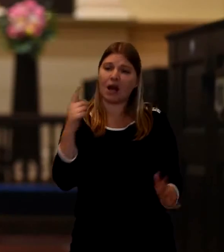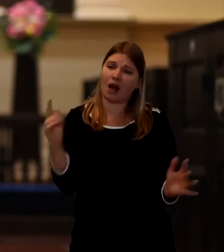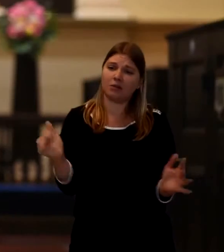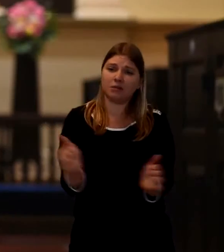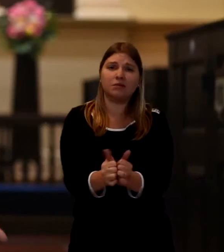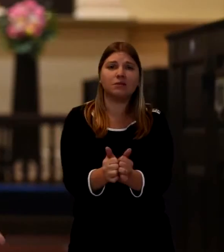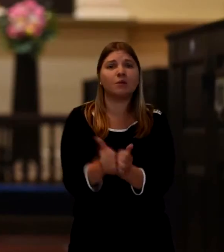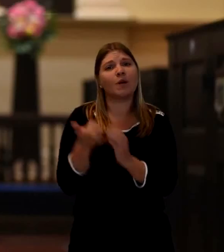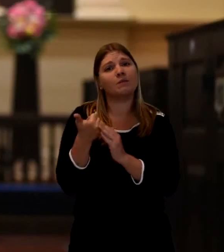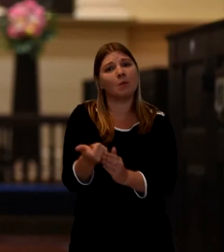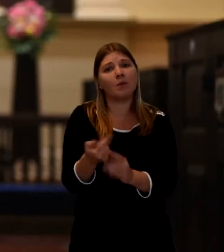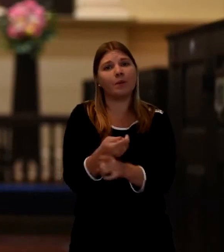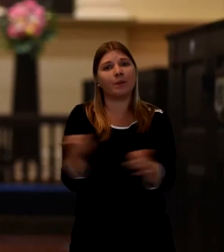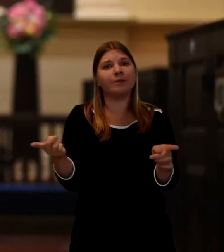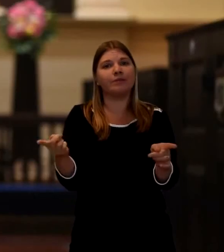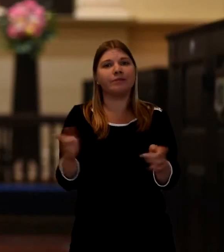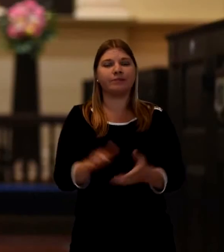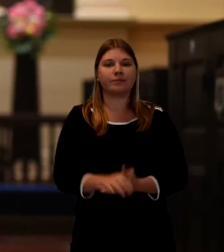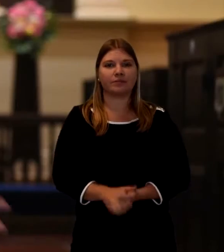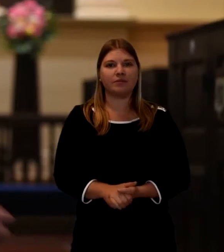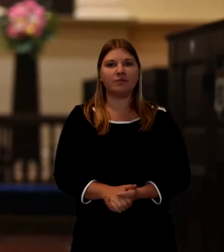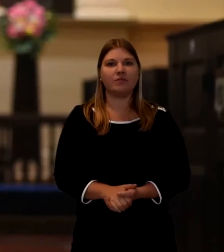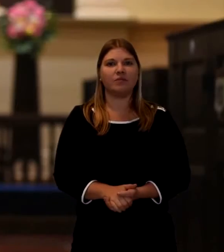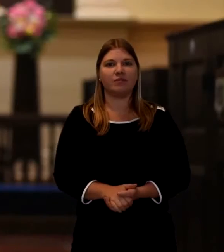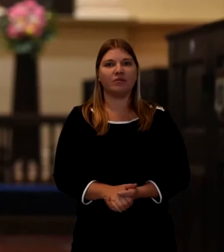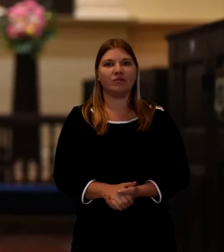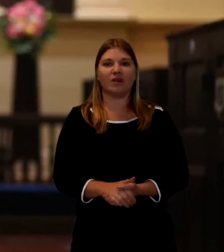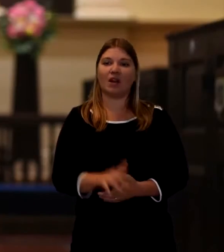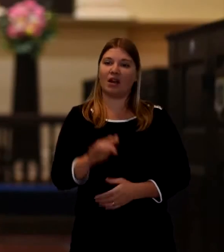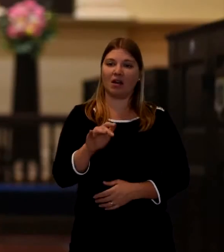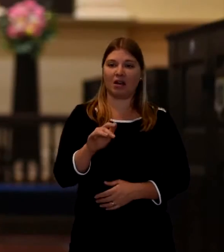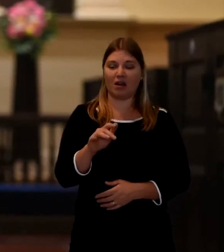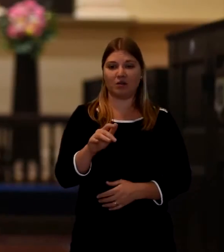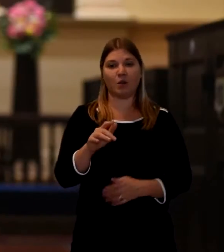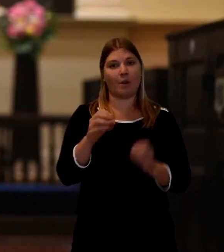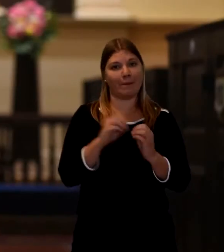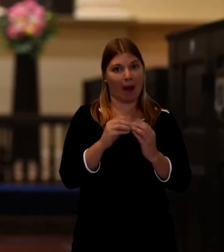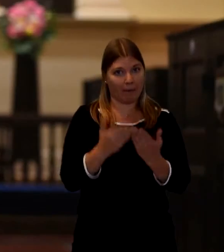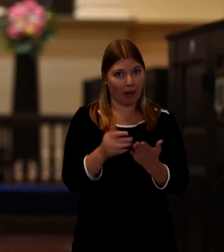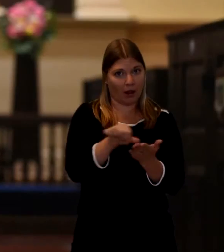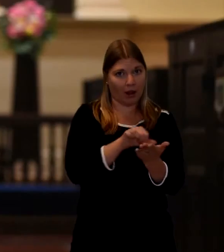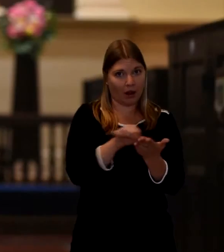And then after that I'll usually, either myself or a family member if they wish. Will talk about the person who's died.